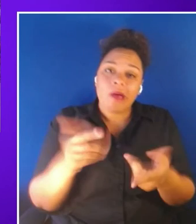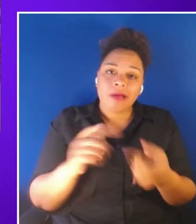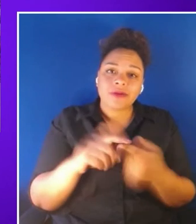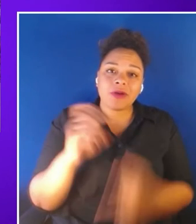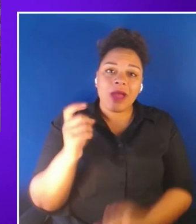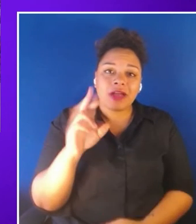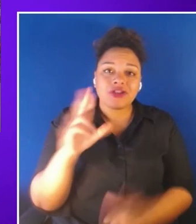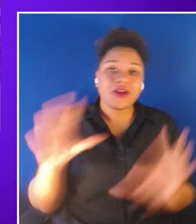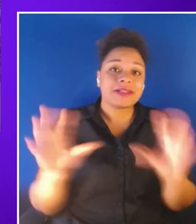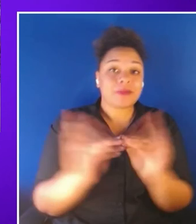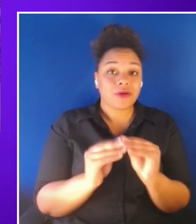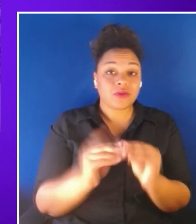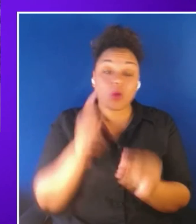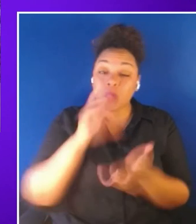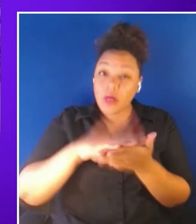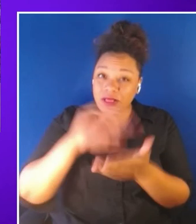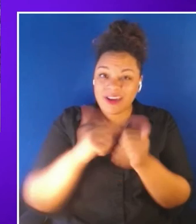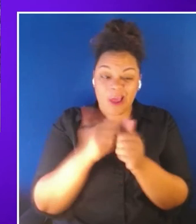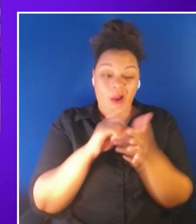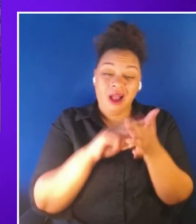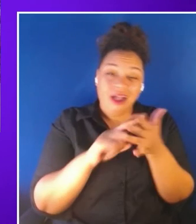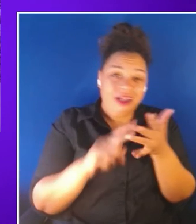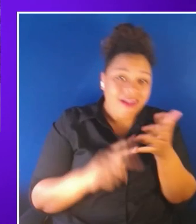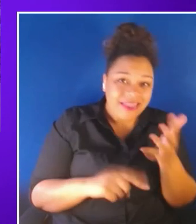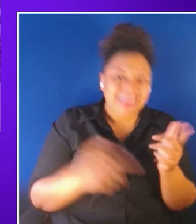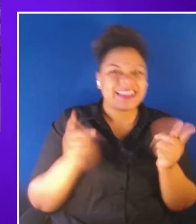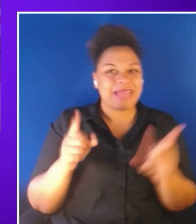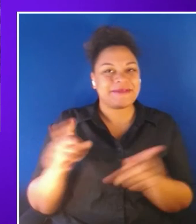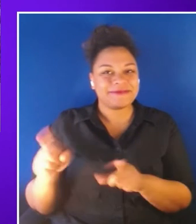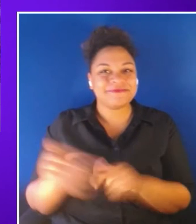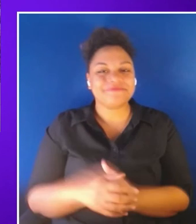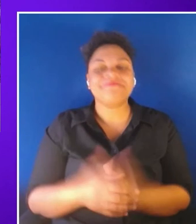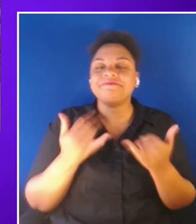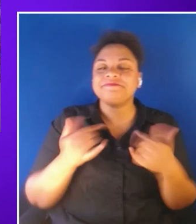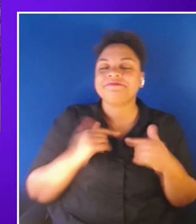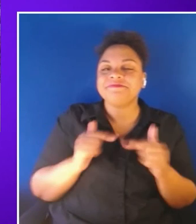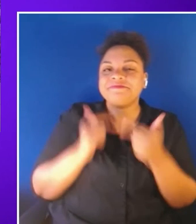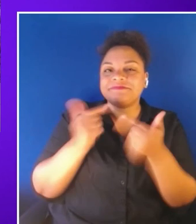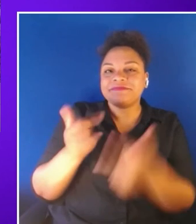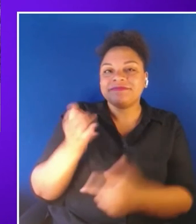to learn how all this is happening and now I'd like to turn it over to Jessie Taft and Dylan Fox